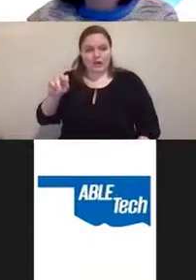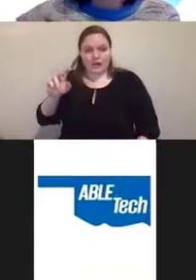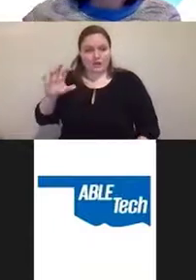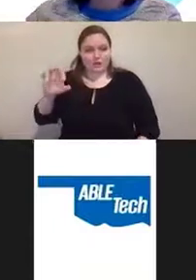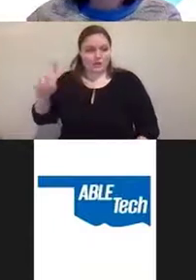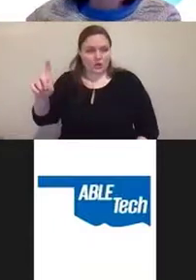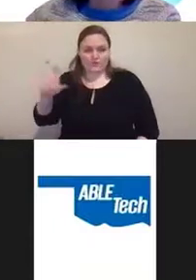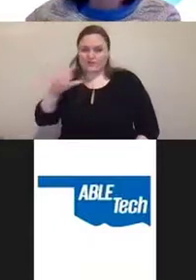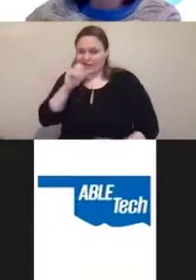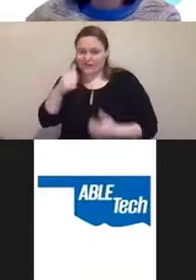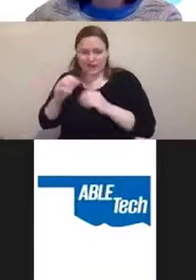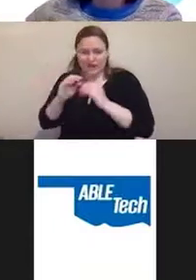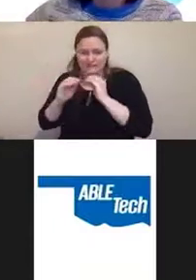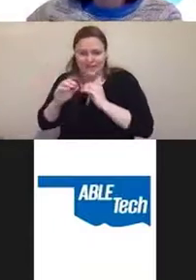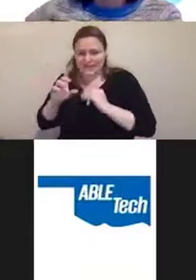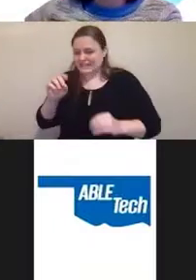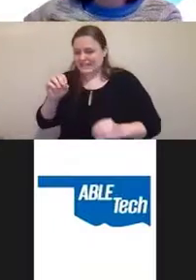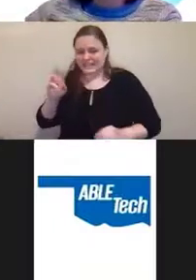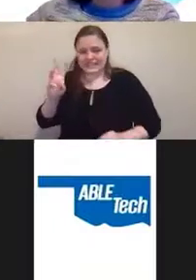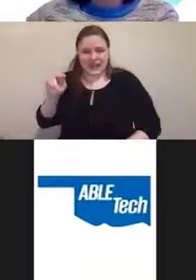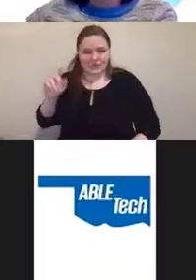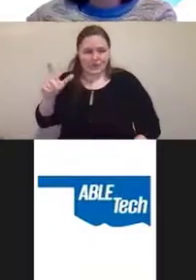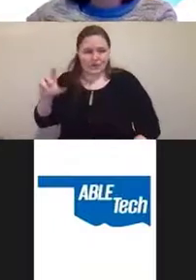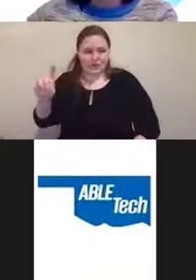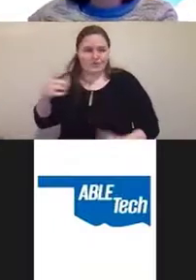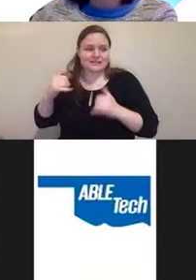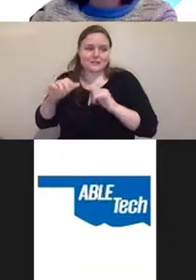Those will still be inaccessible unless you fix them yourself.